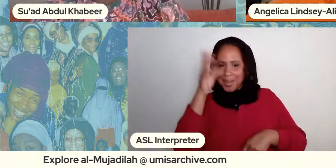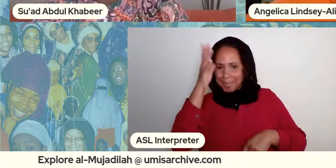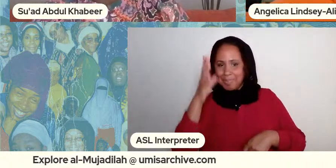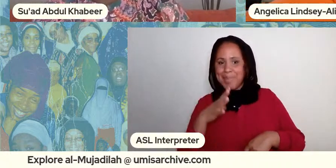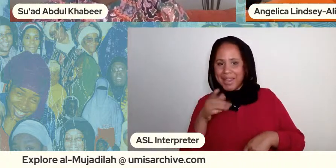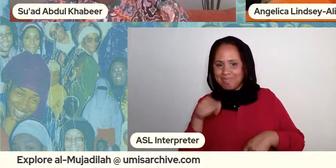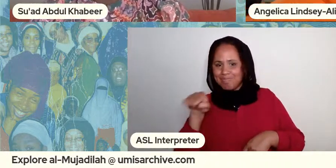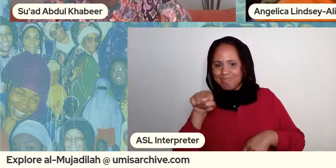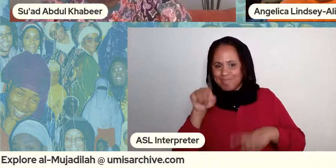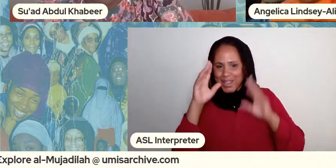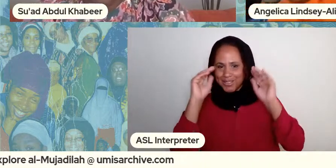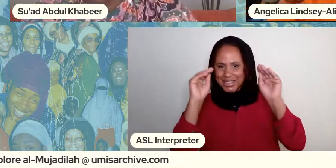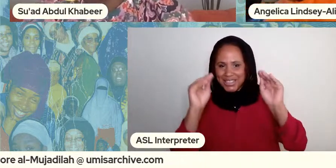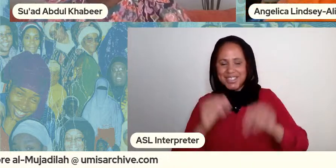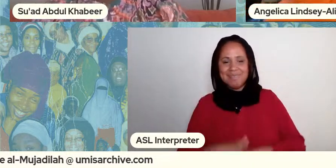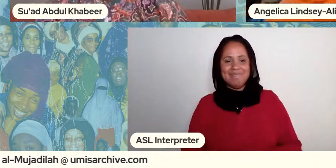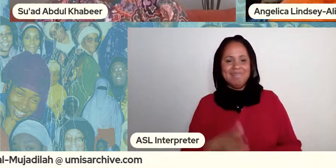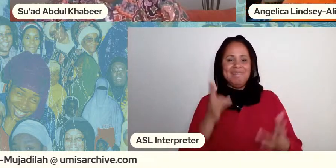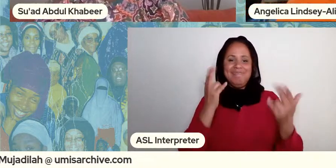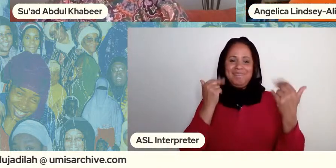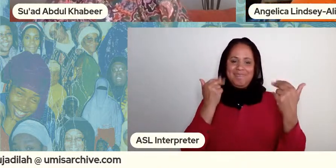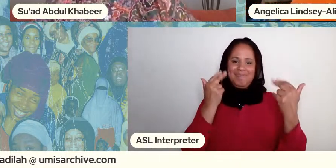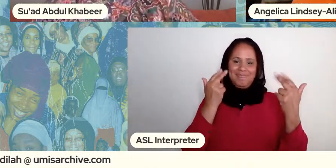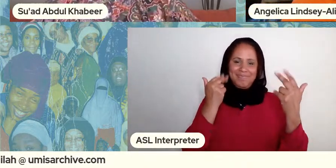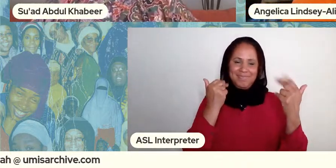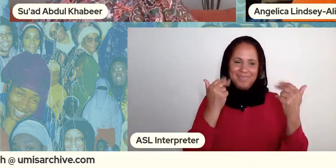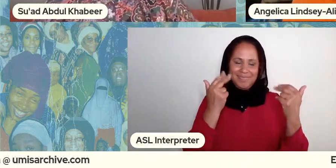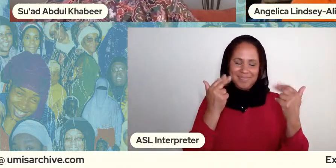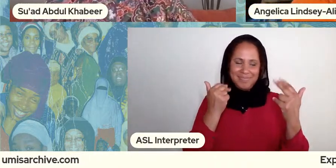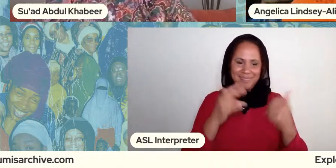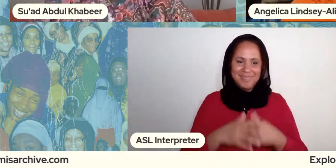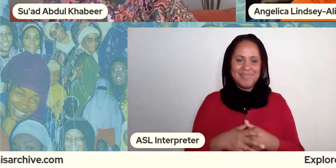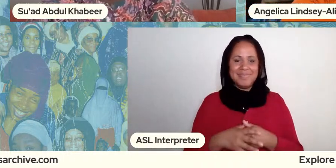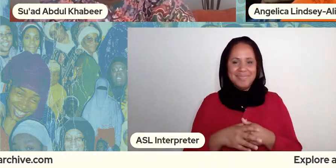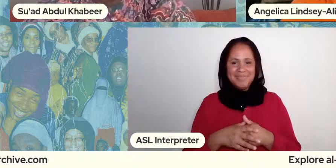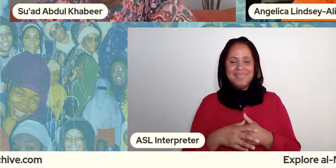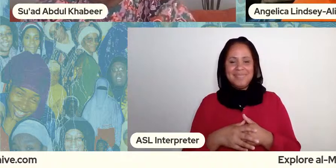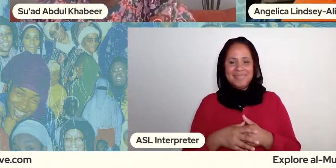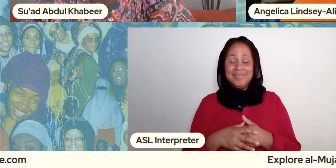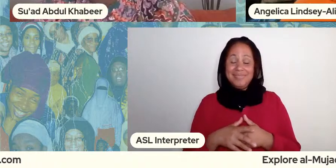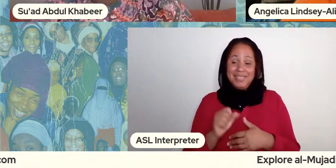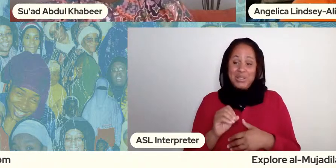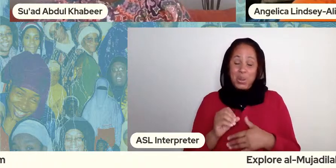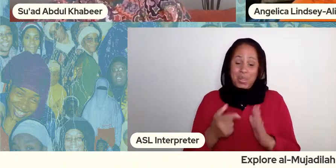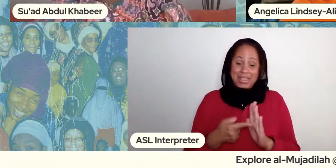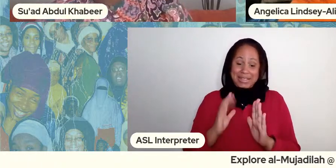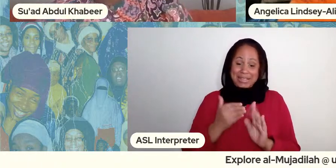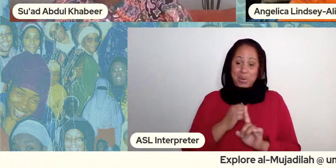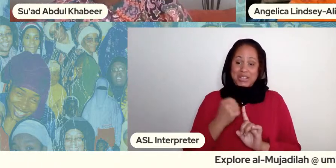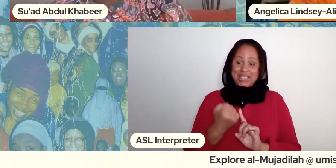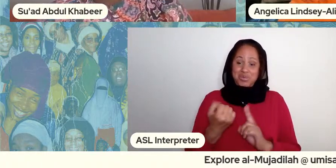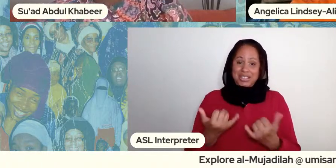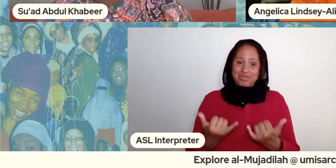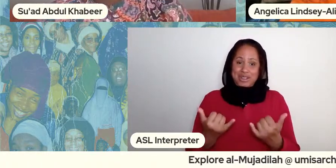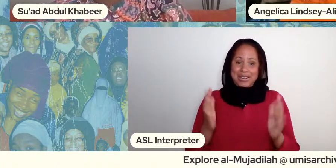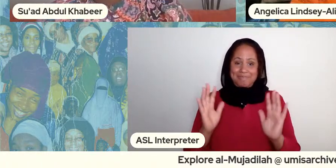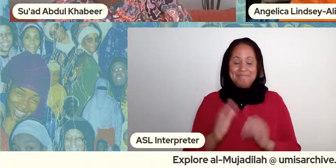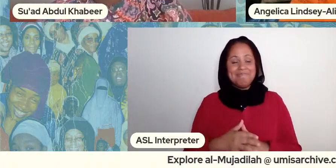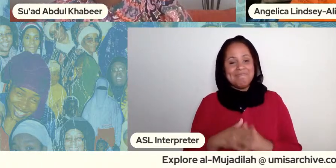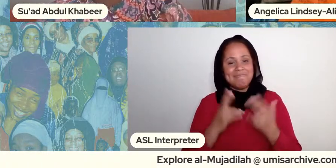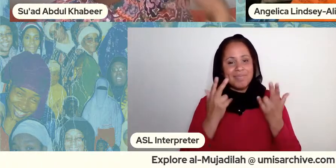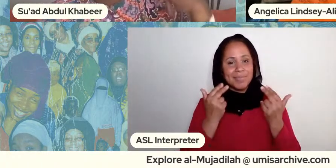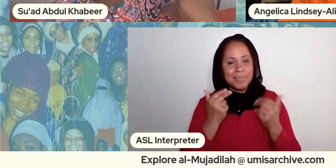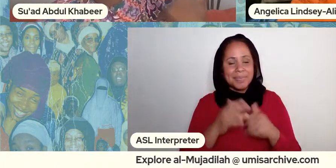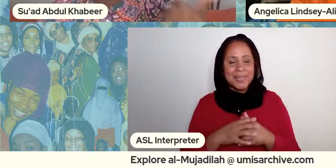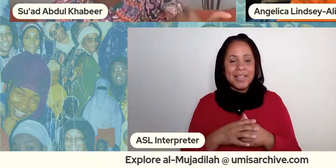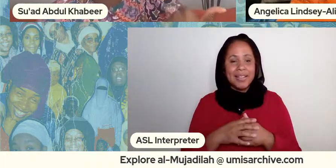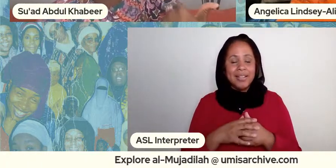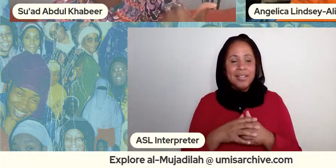the men so here we are right well here we are so the um so the in the in the performance